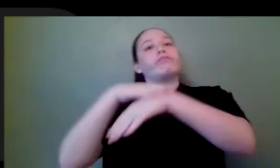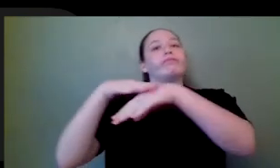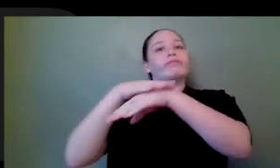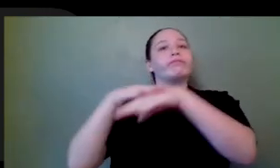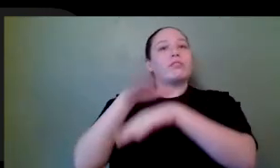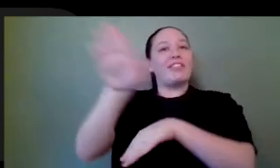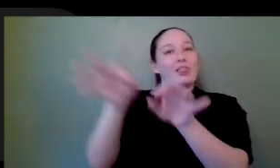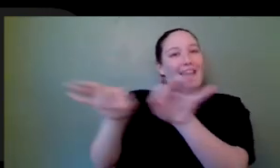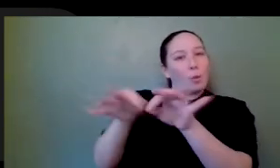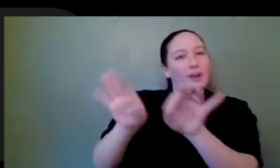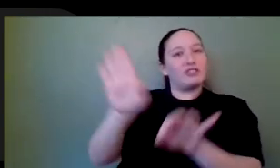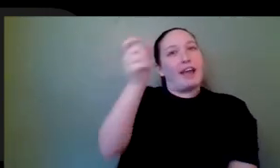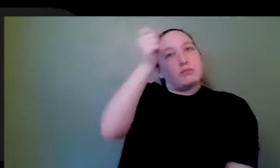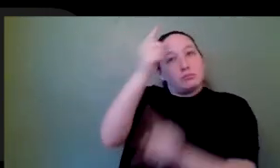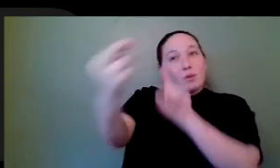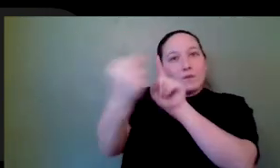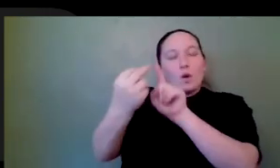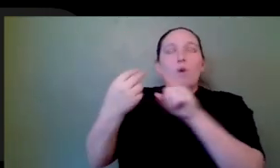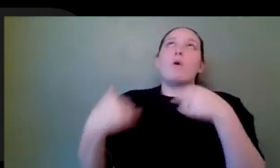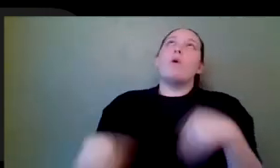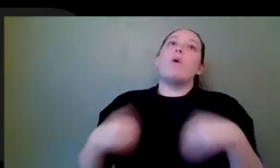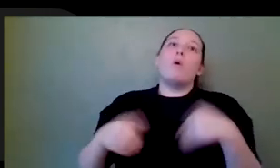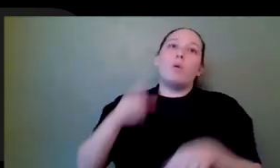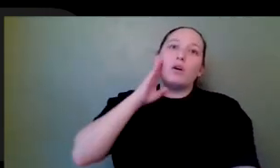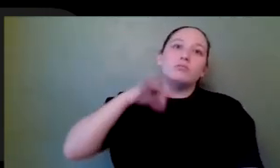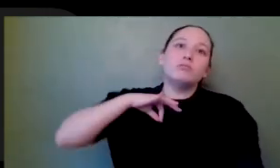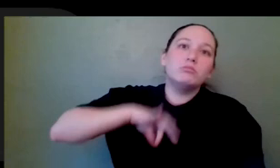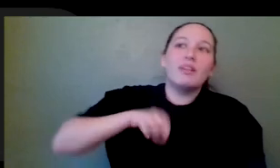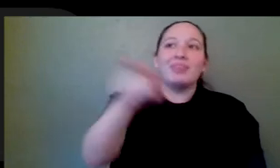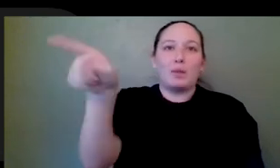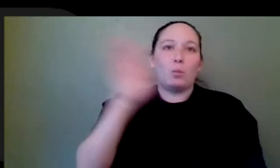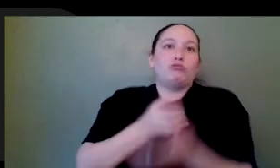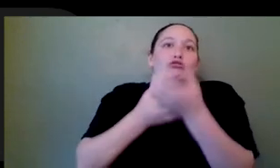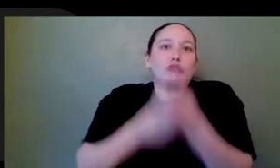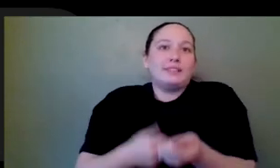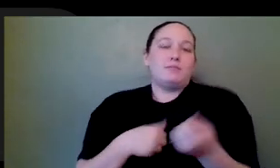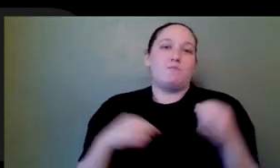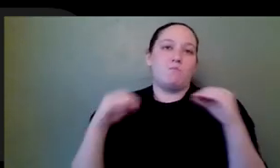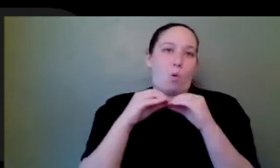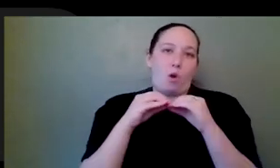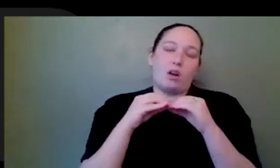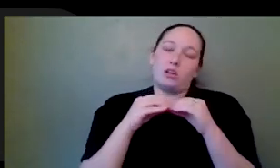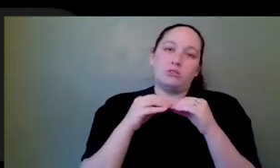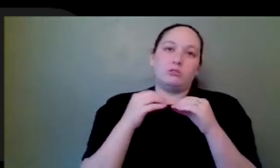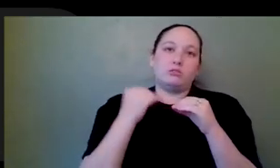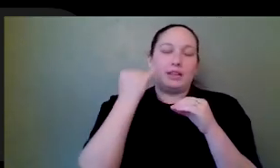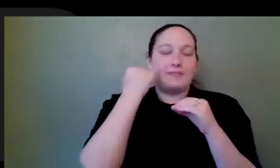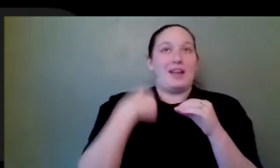discipline will take you so much farther and be trusted almost your whole team. It's like the most invaluable skill that I can say I have right now